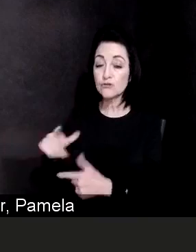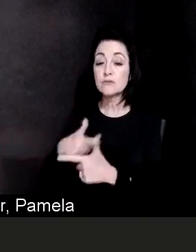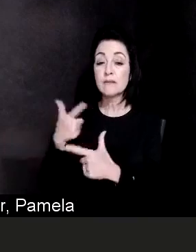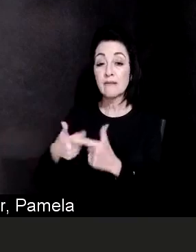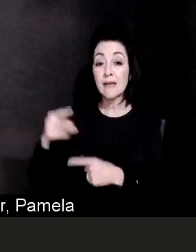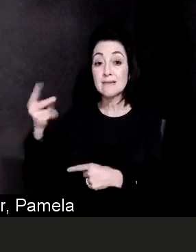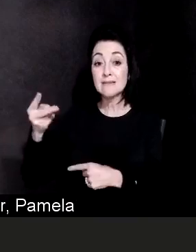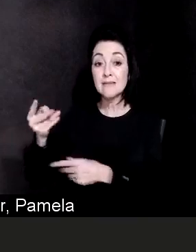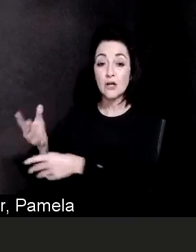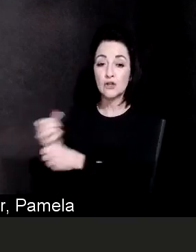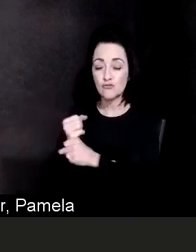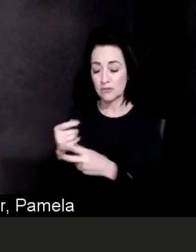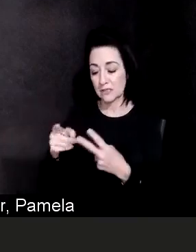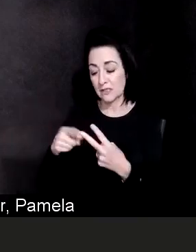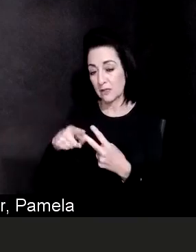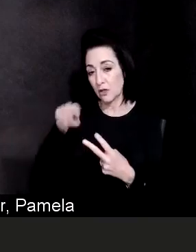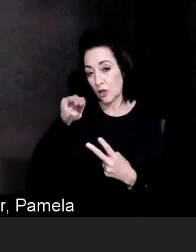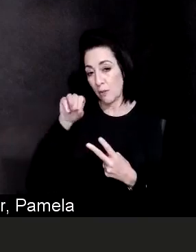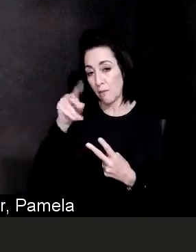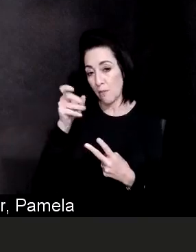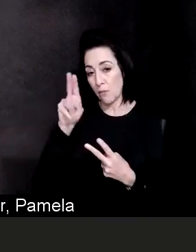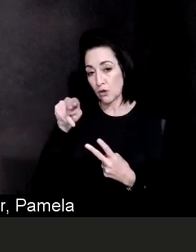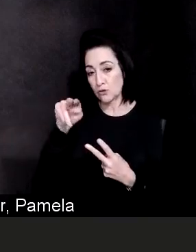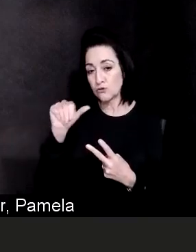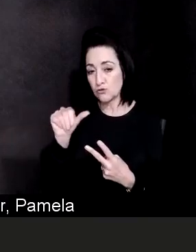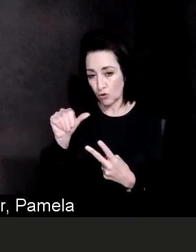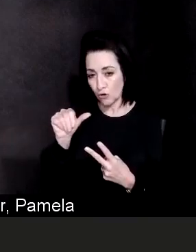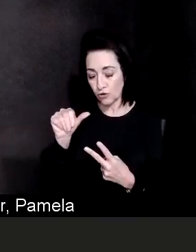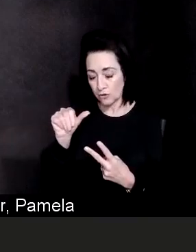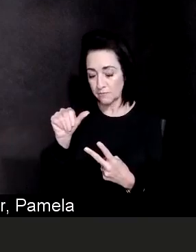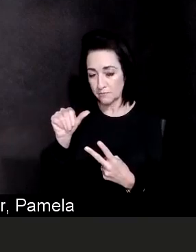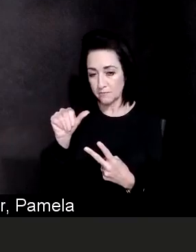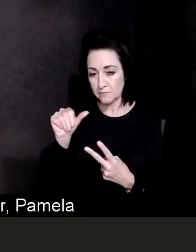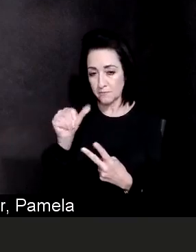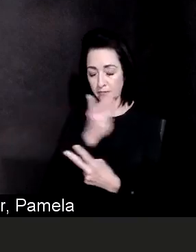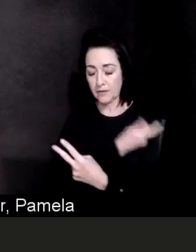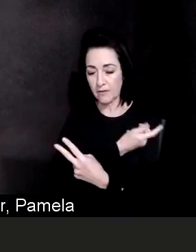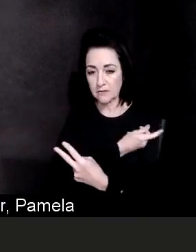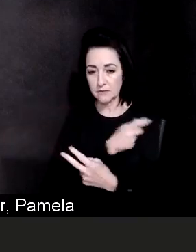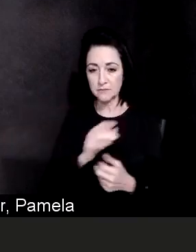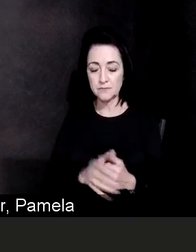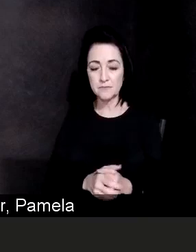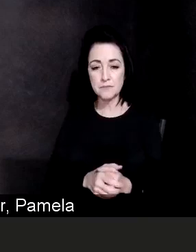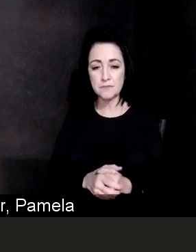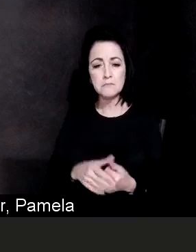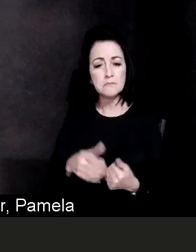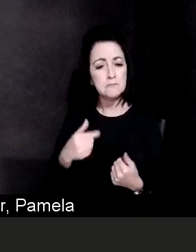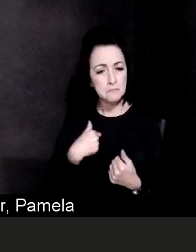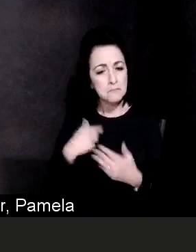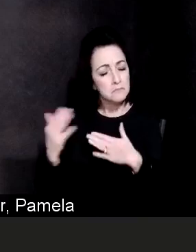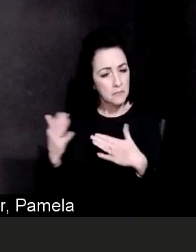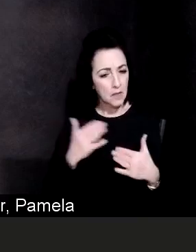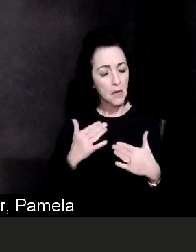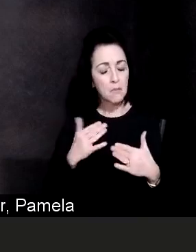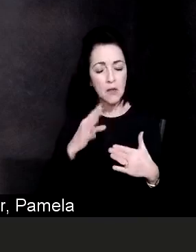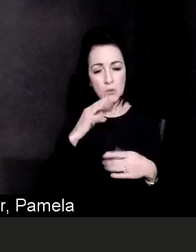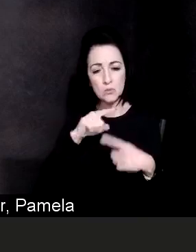but before I talk to you more about what our plan is and what our plans are going to look like moving forward, I do wanna take a moment